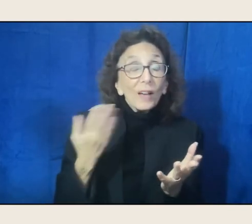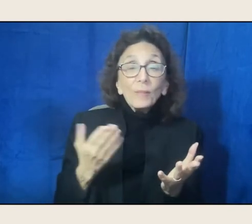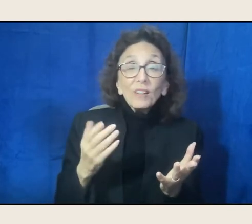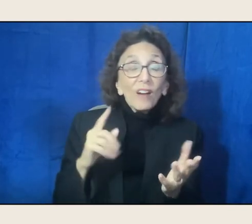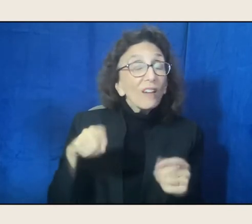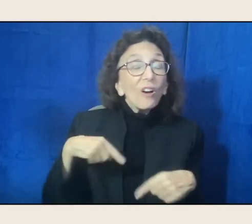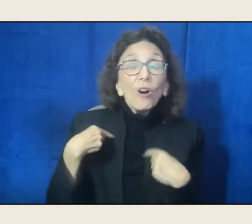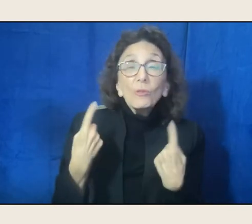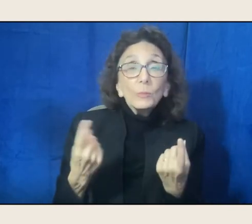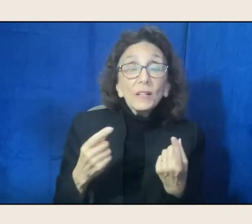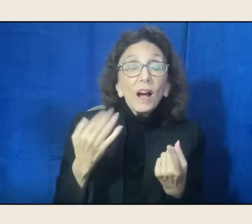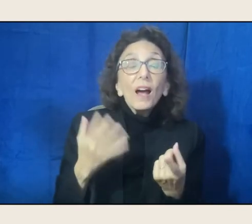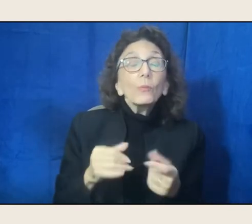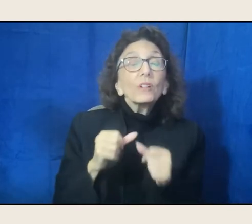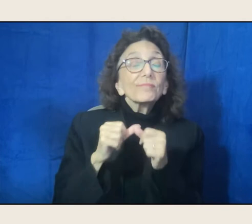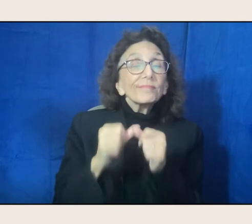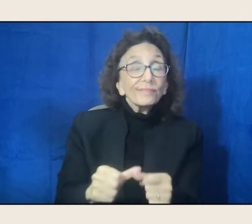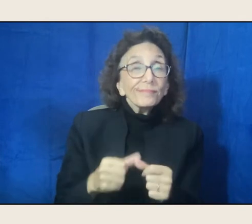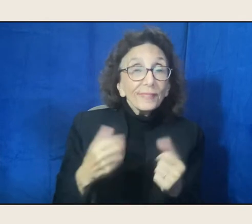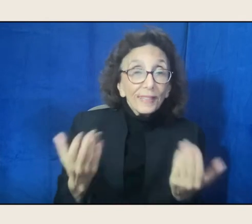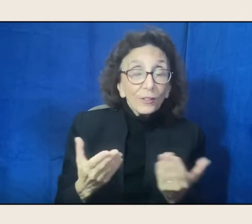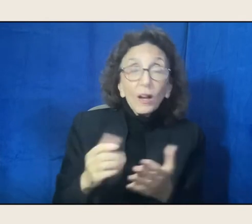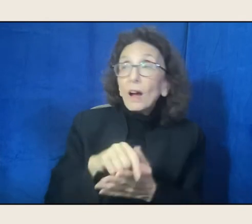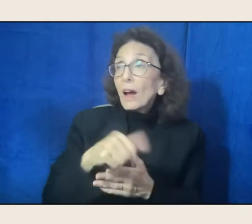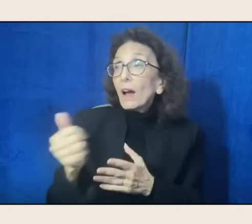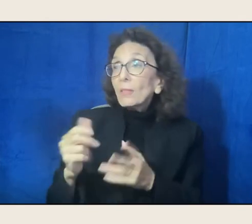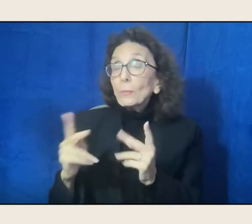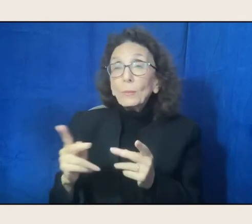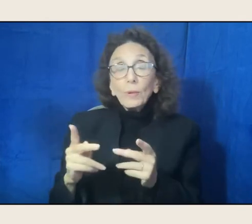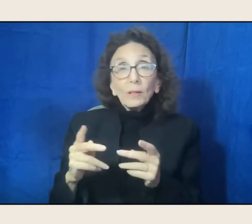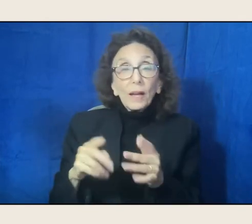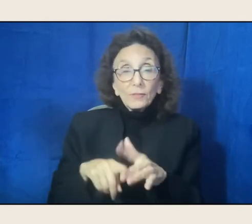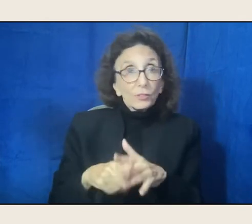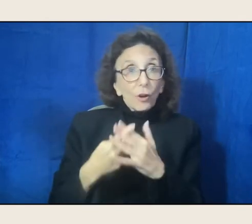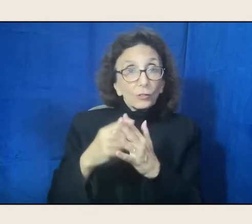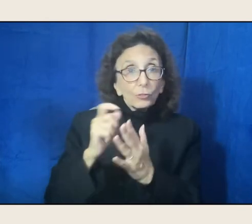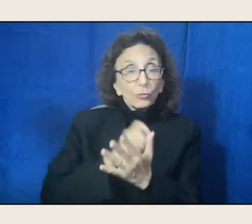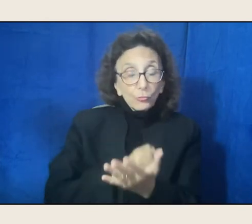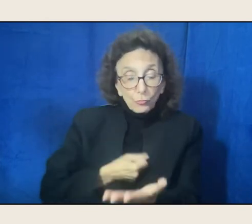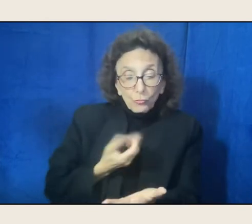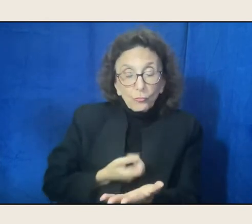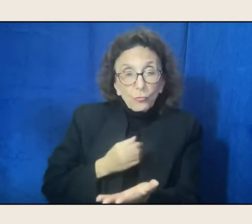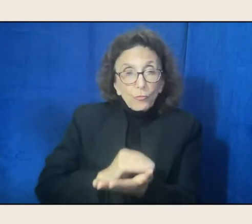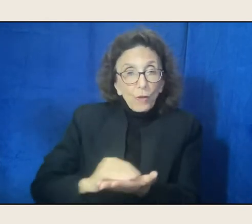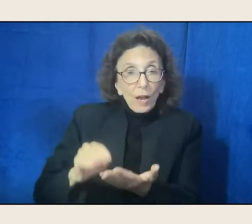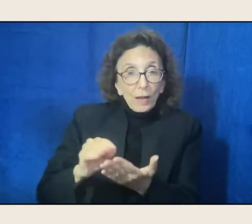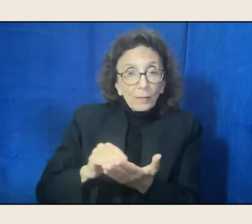And a lot of people have turned to even writing, you know, writing poems. And as I've always told people and audiences,